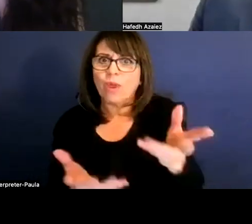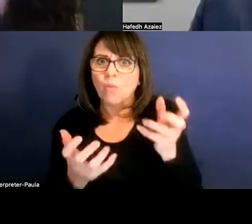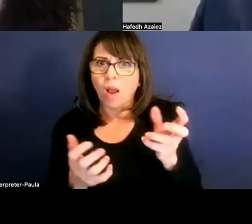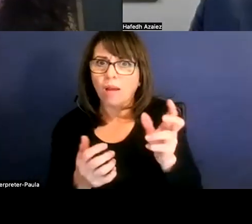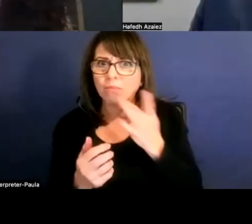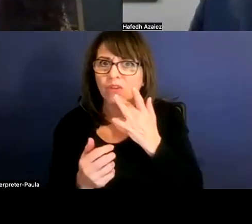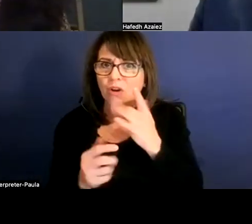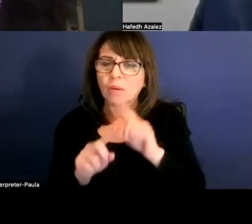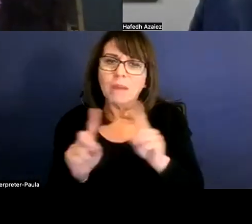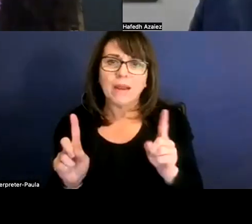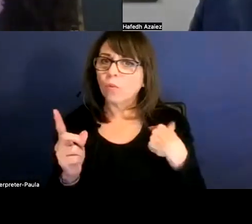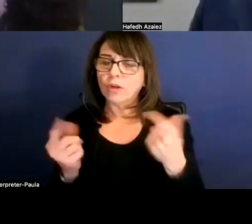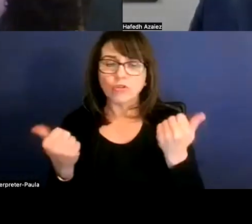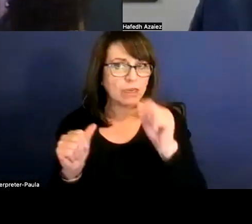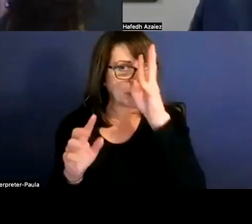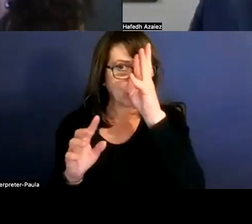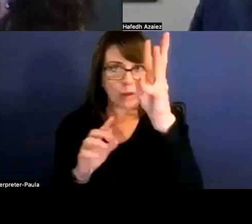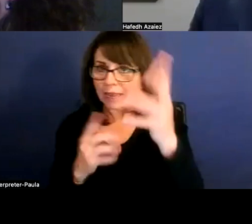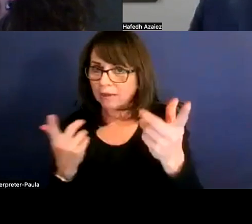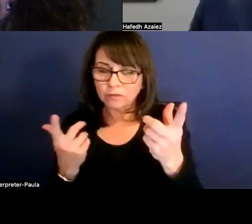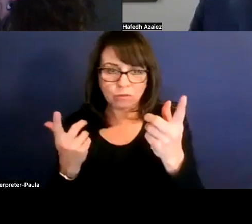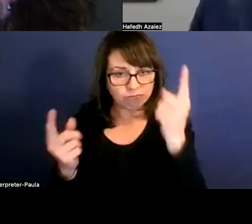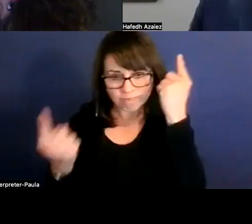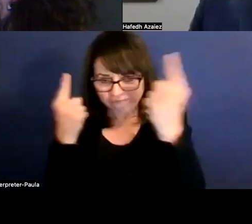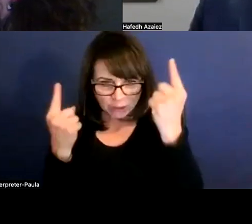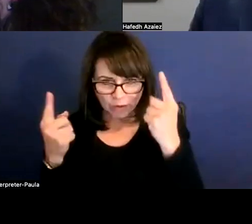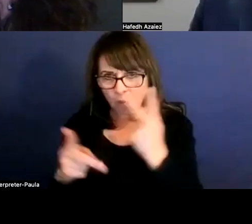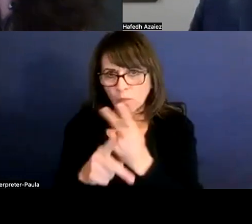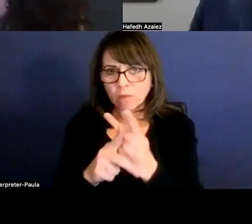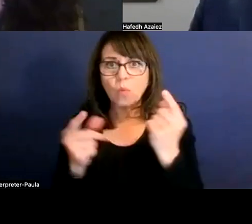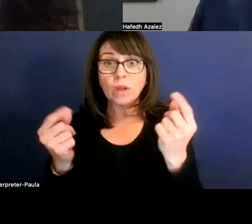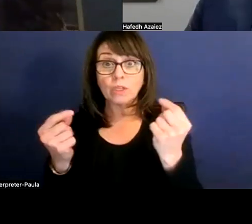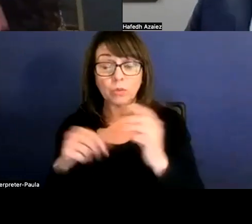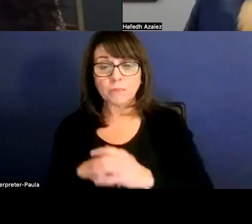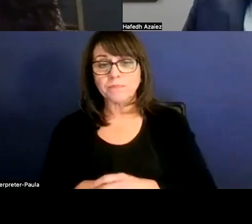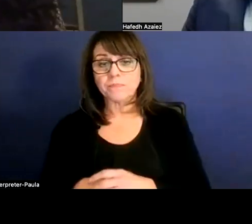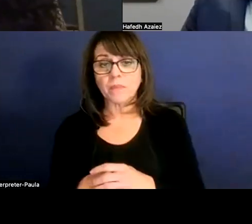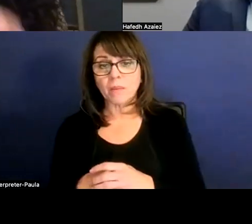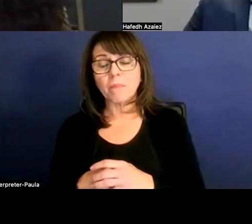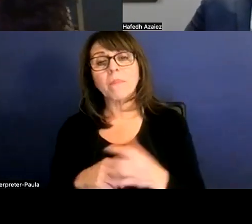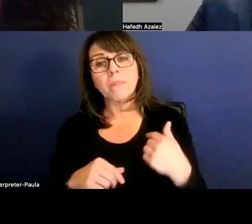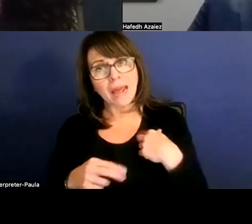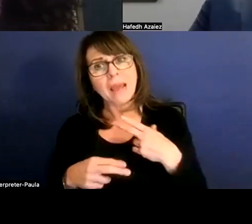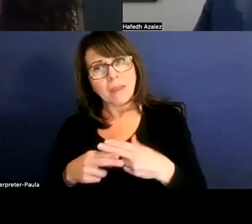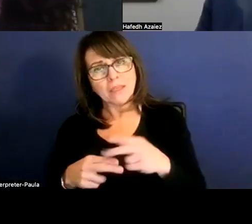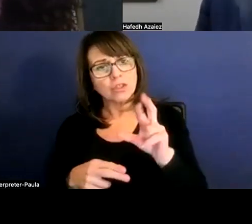So we're trying to be as creative as possible to keep moving those up. But I also believe, I mentioned our Rock Teach Academy earlier.